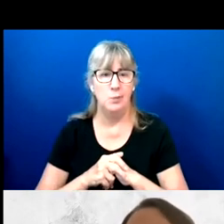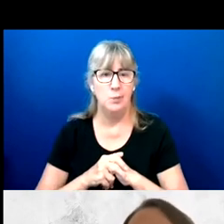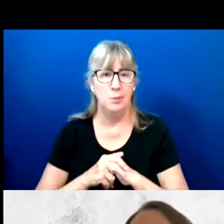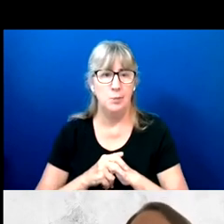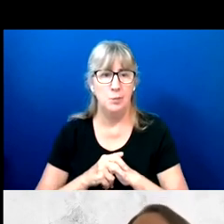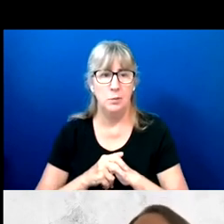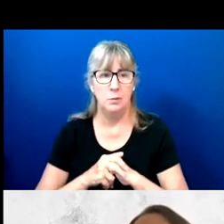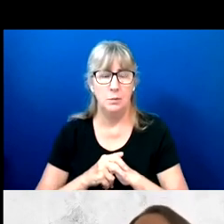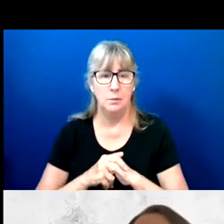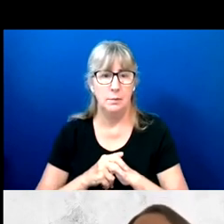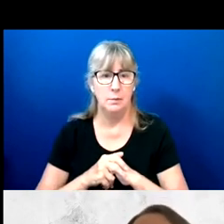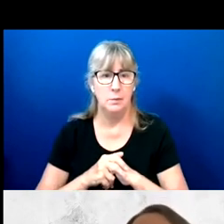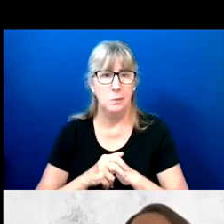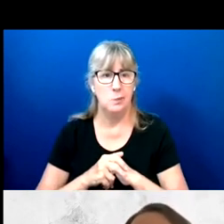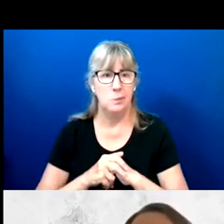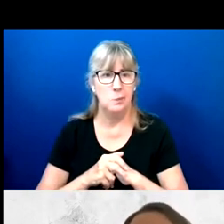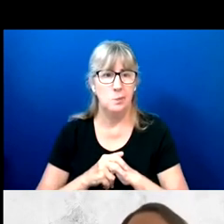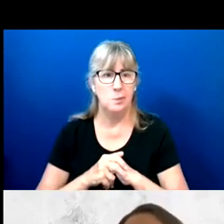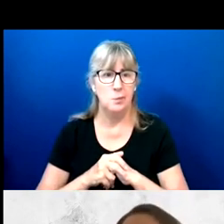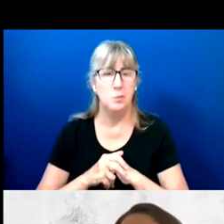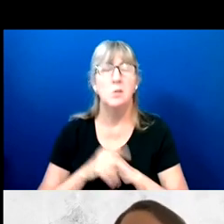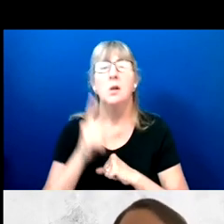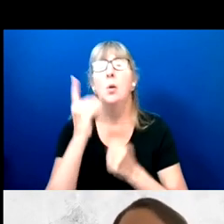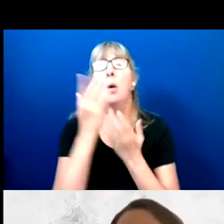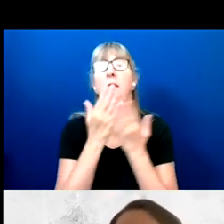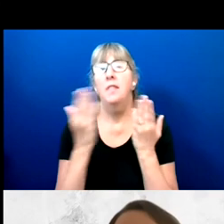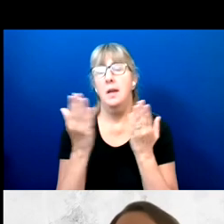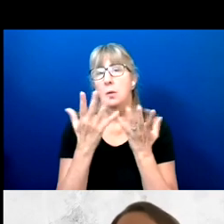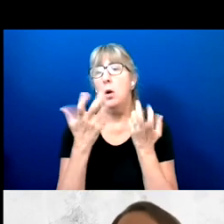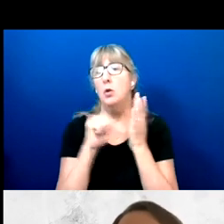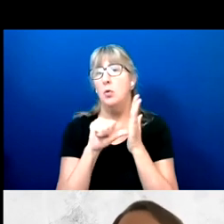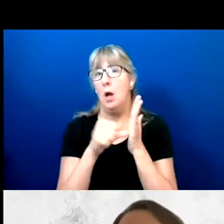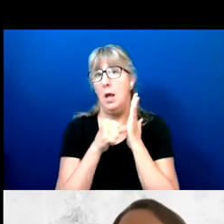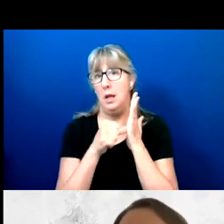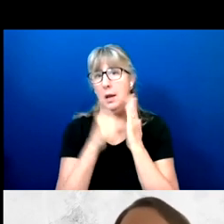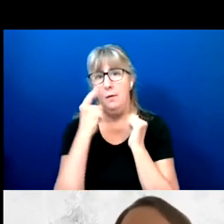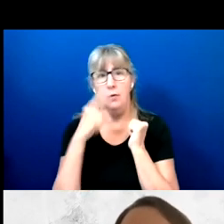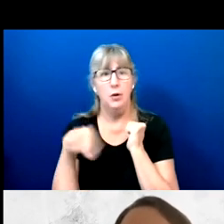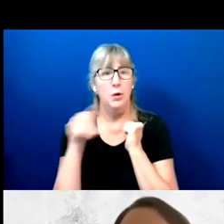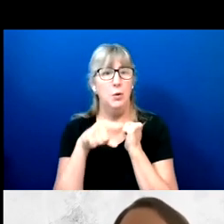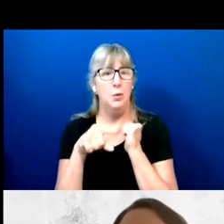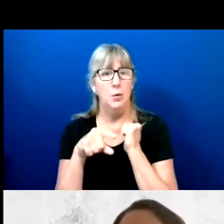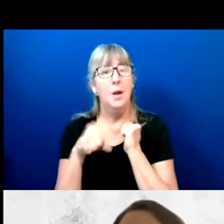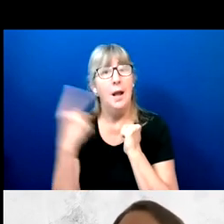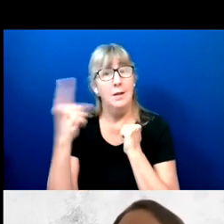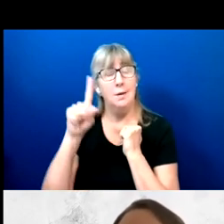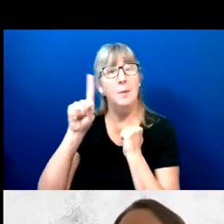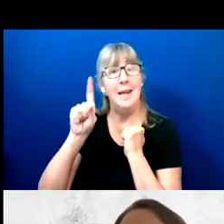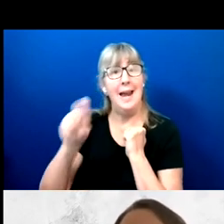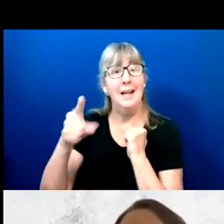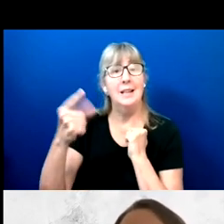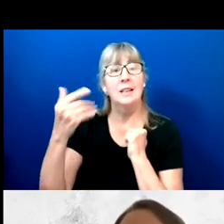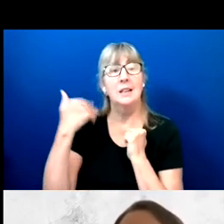One thing we wanted to highlight, and we actually got a question about this earlier in the day